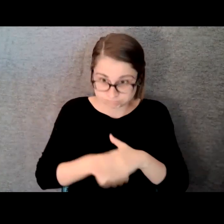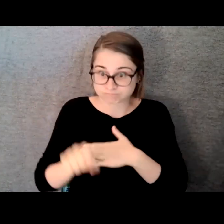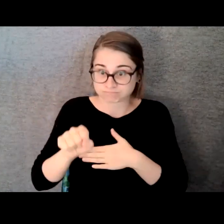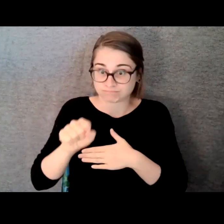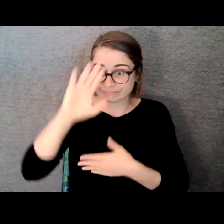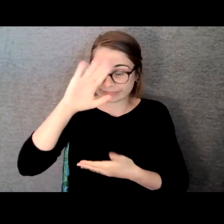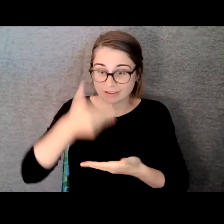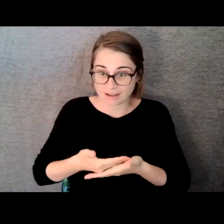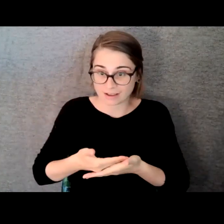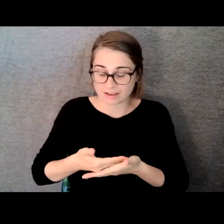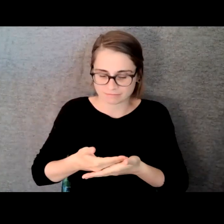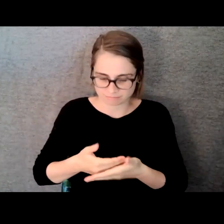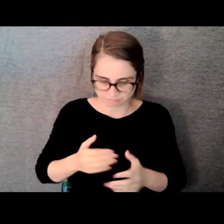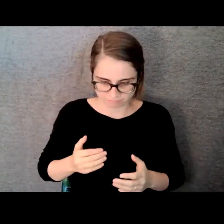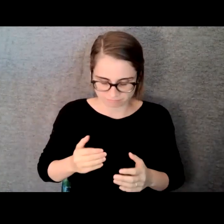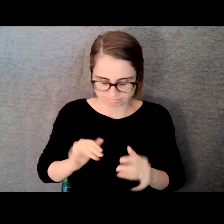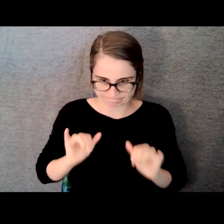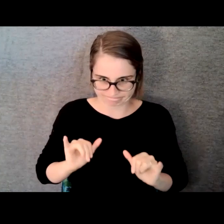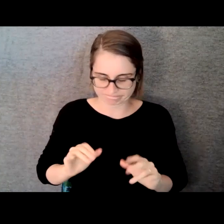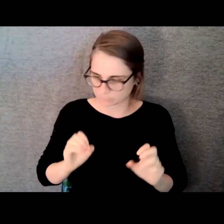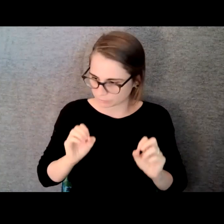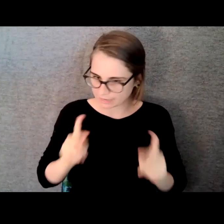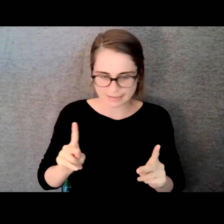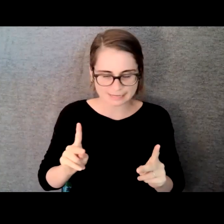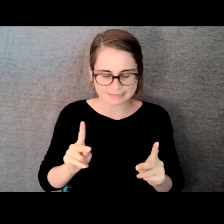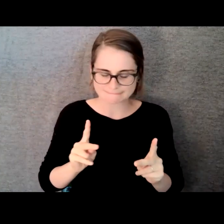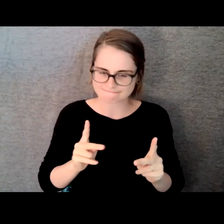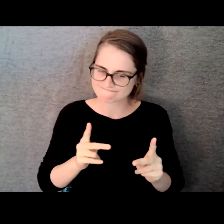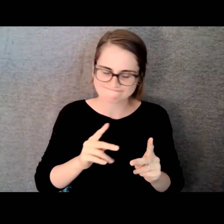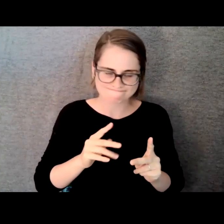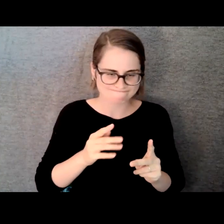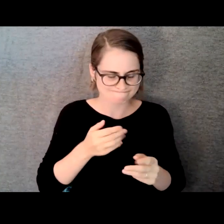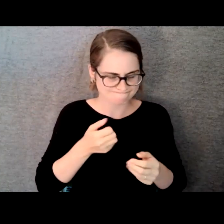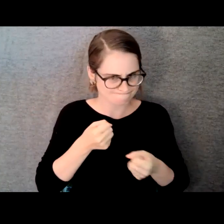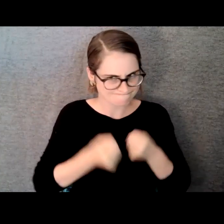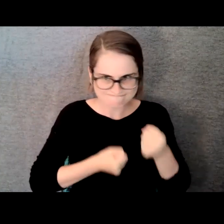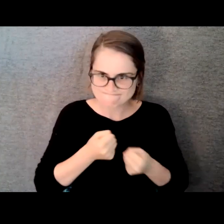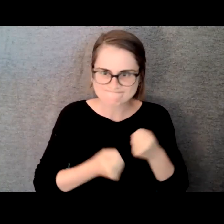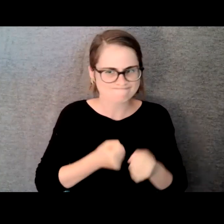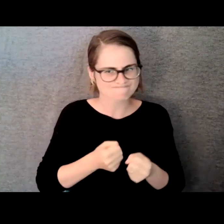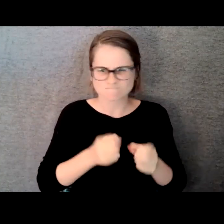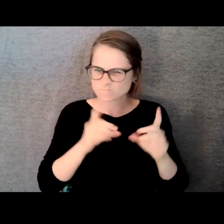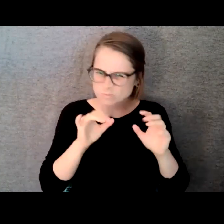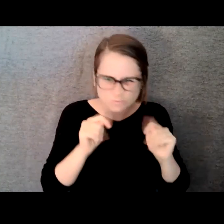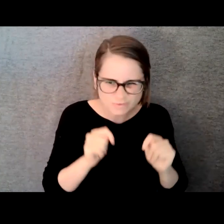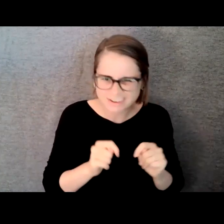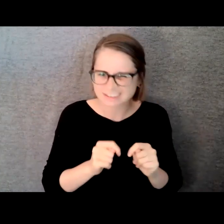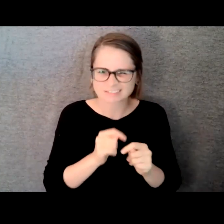on. And just trying to whether it be for personal gains or commercial gains or whatever, I realized